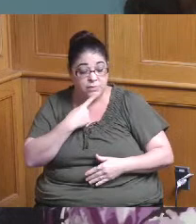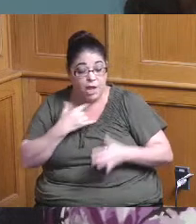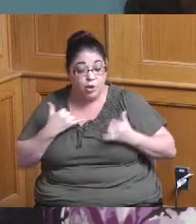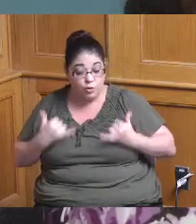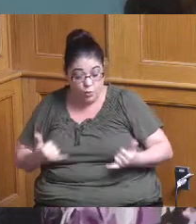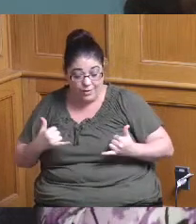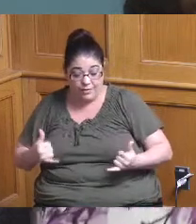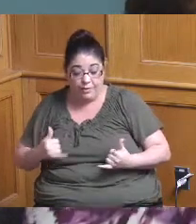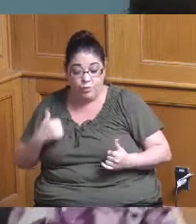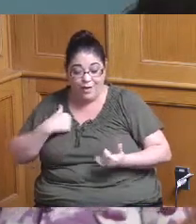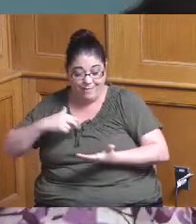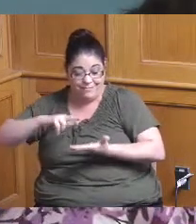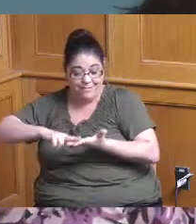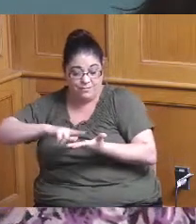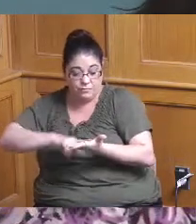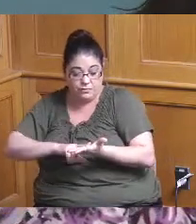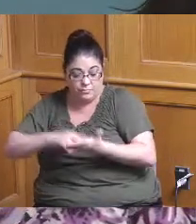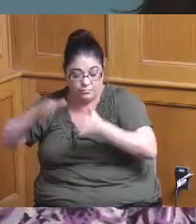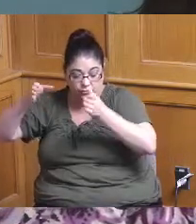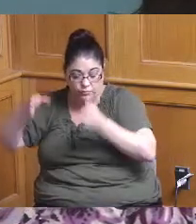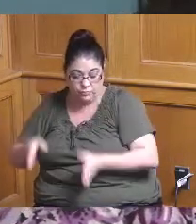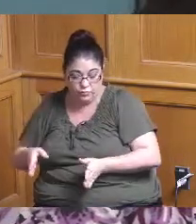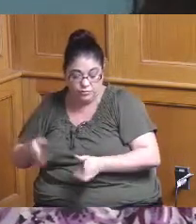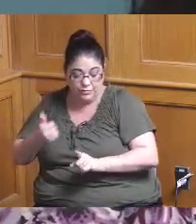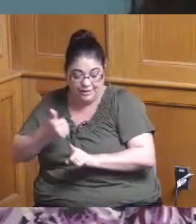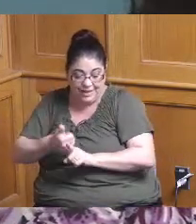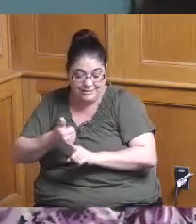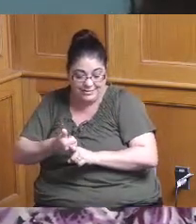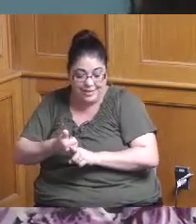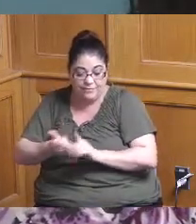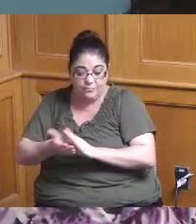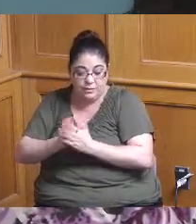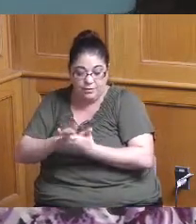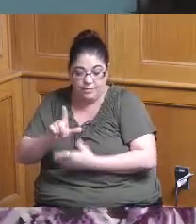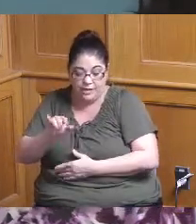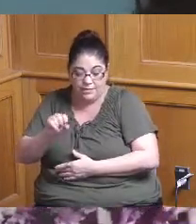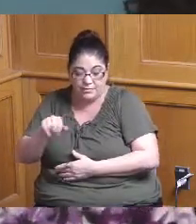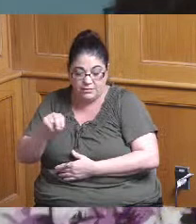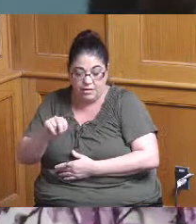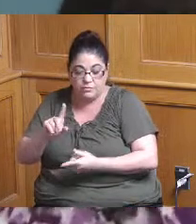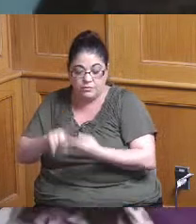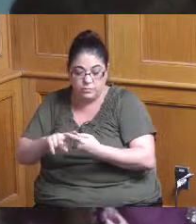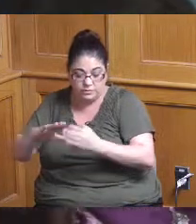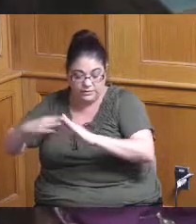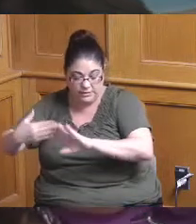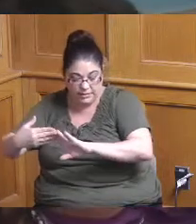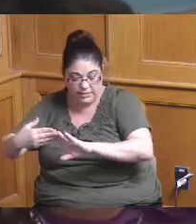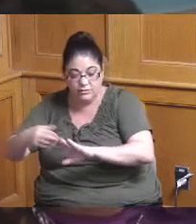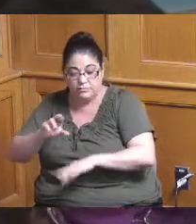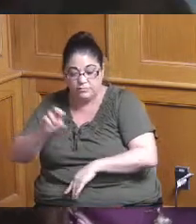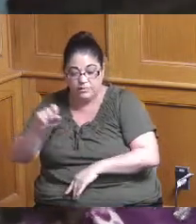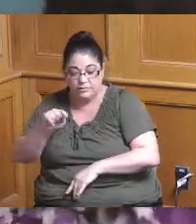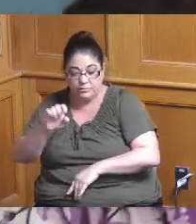contractor person as a liaison you said you're retooling it and implementing a centralized